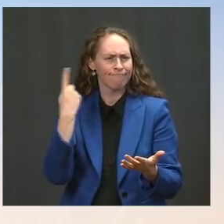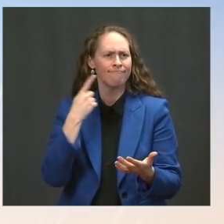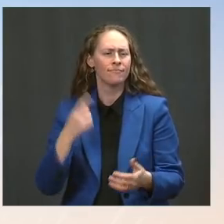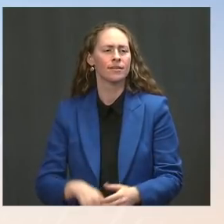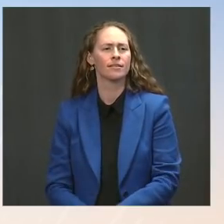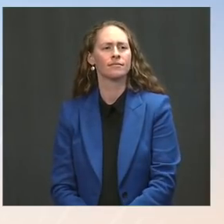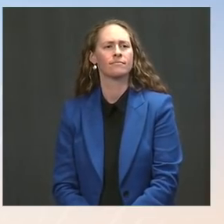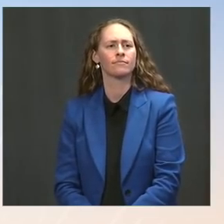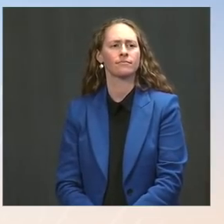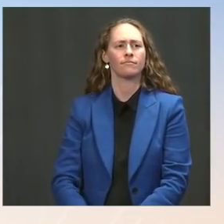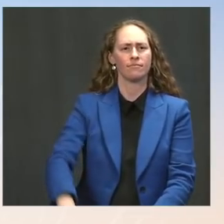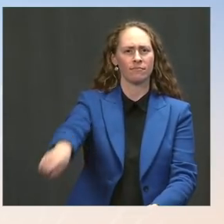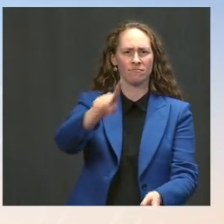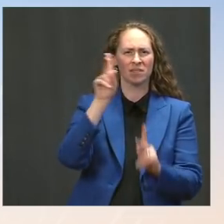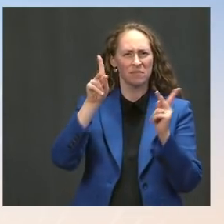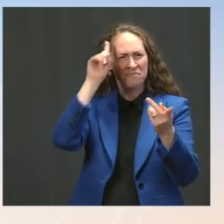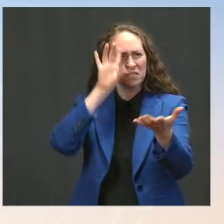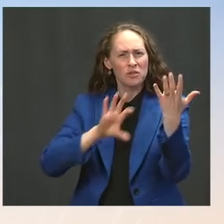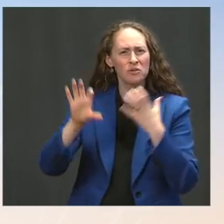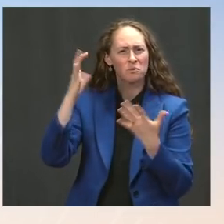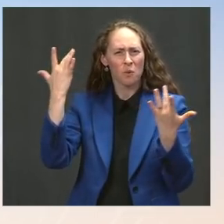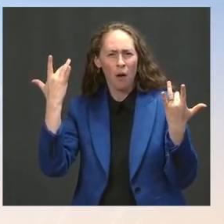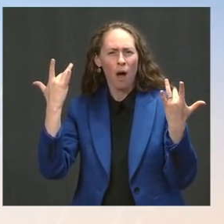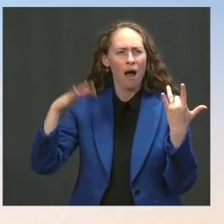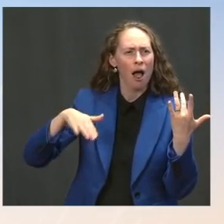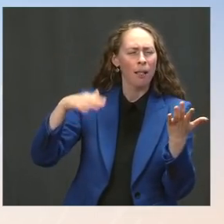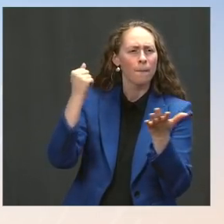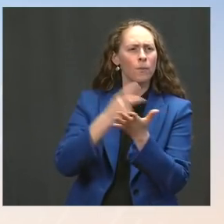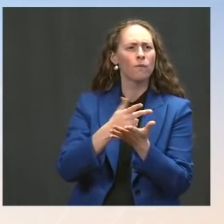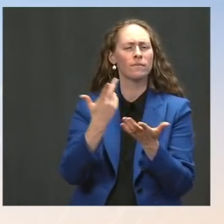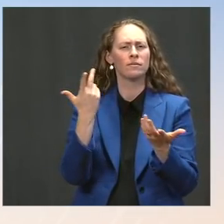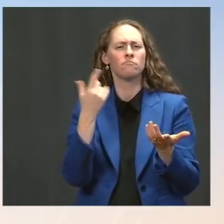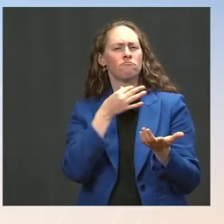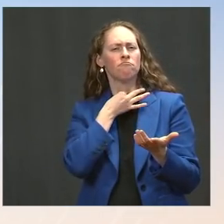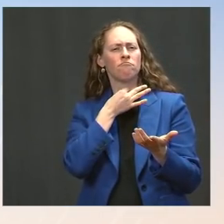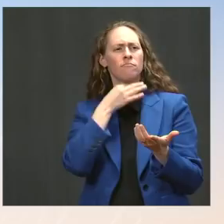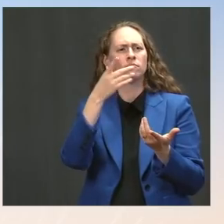What is your understanding as to why we have not seen full approval yet from the FDA?